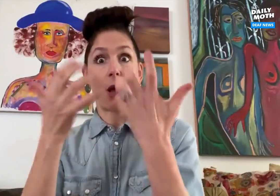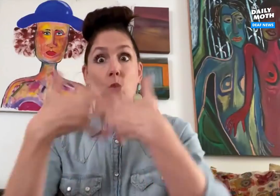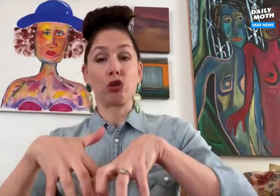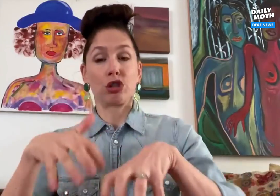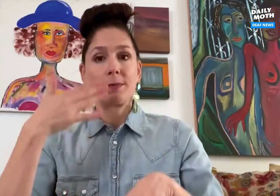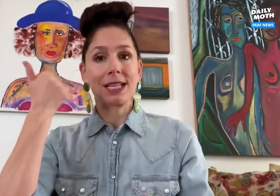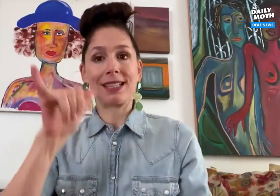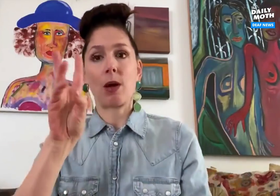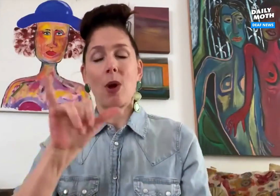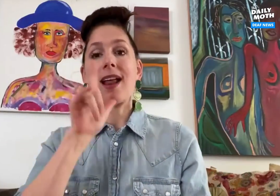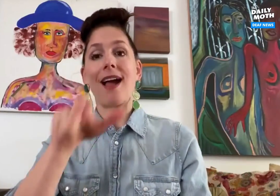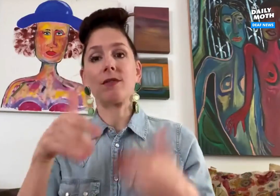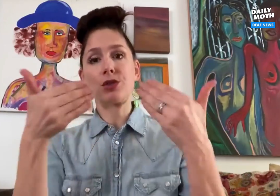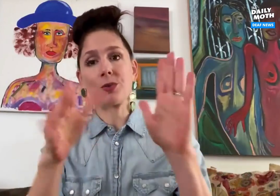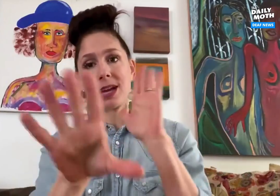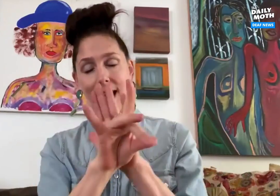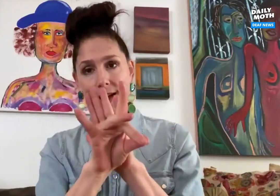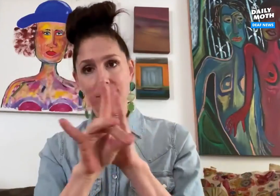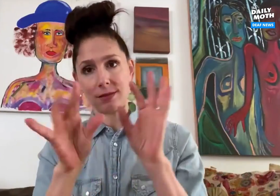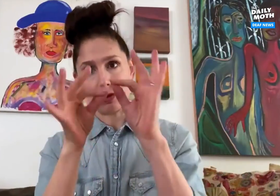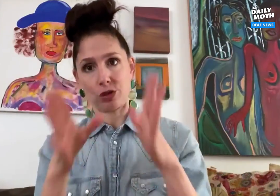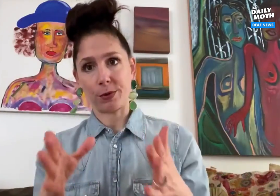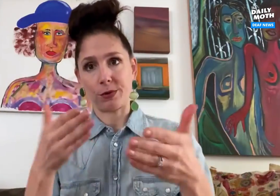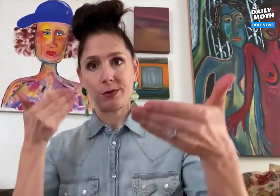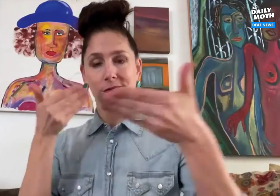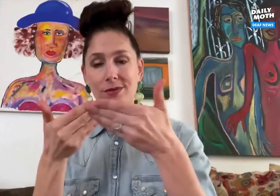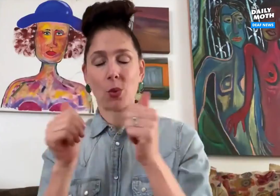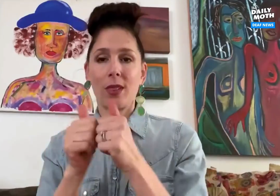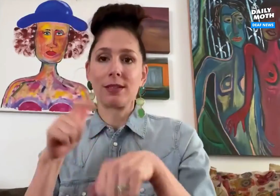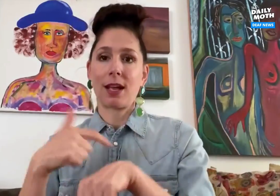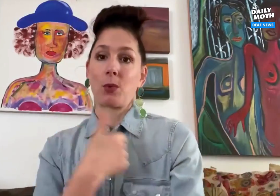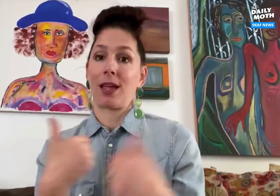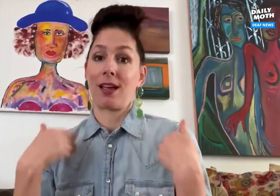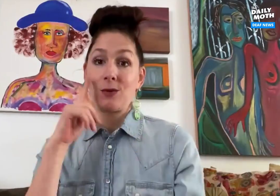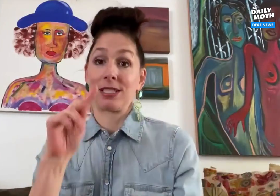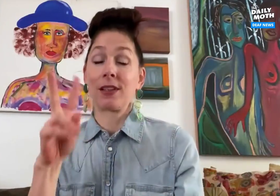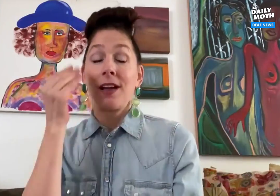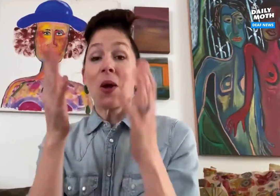That works too because they didn't have to find an interpreter with the little time we had.